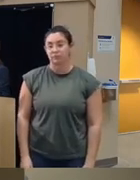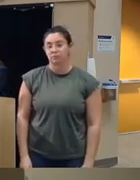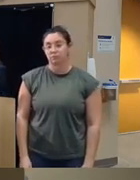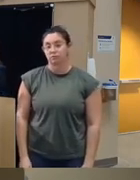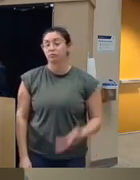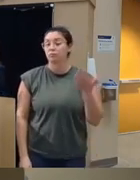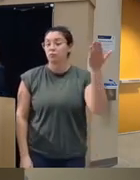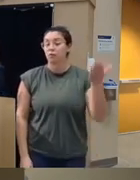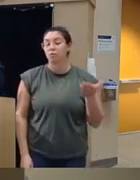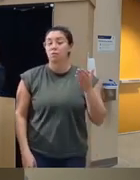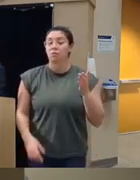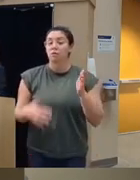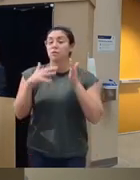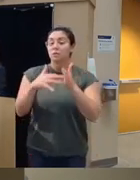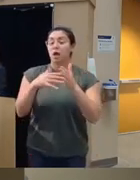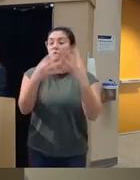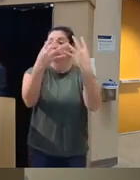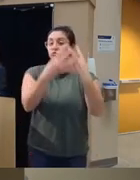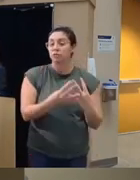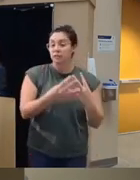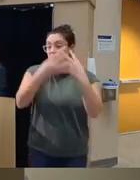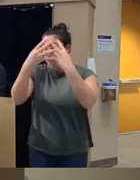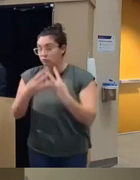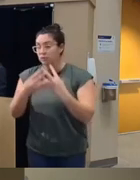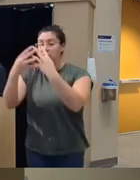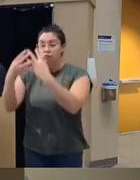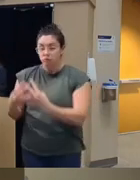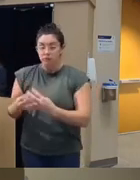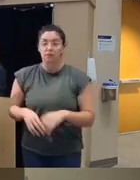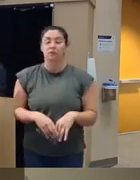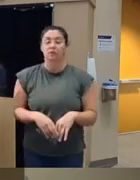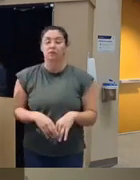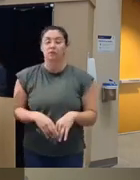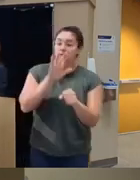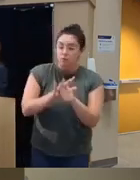in the study we they were screened they were given a uh informed consent they were actually